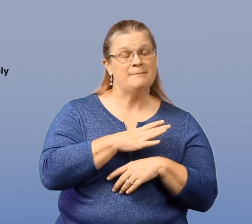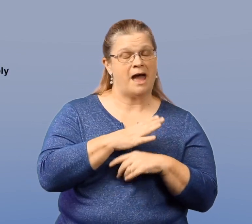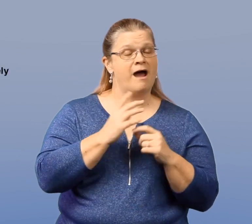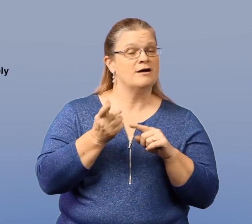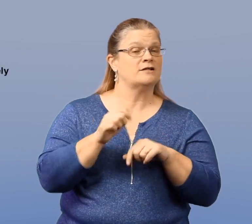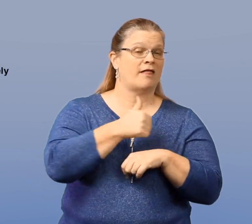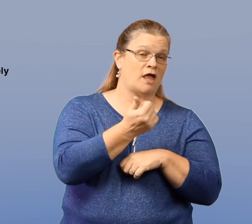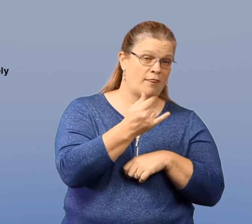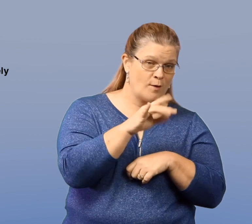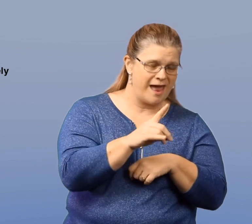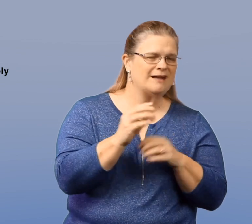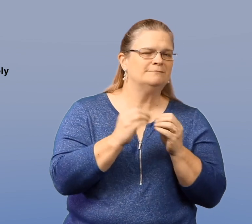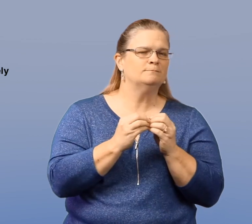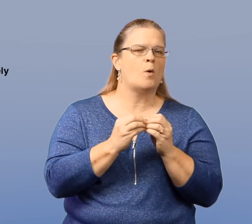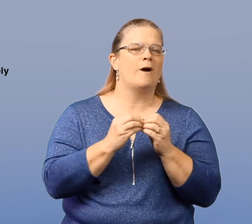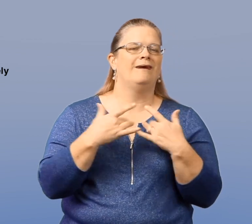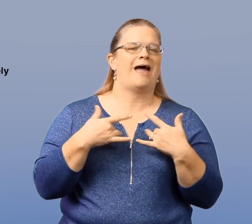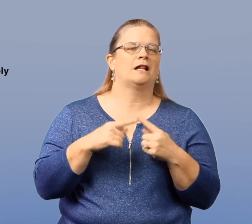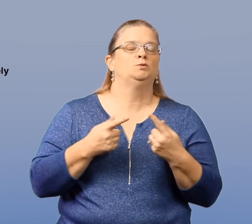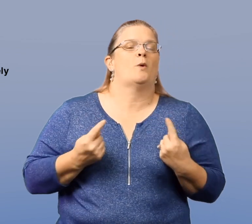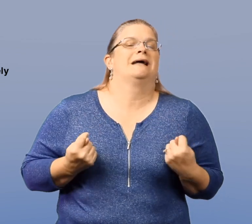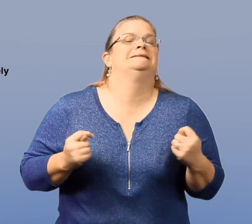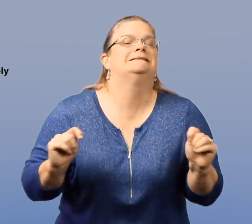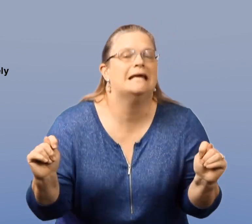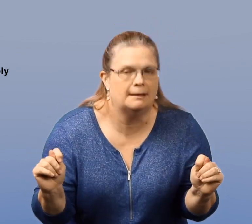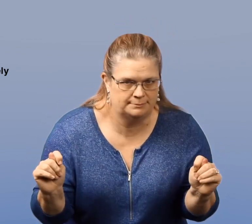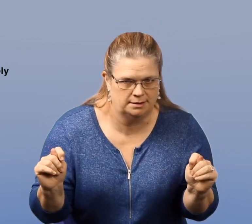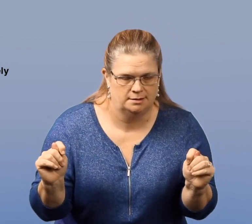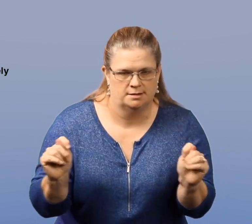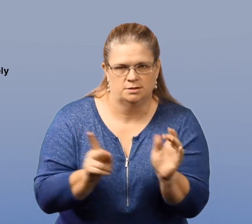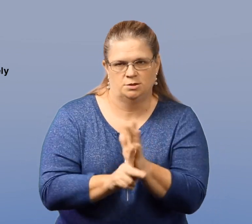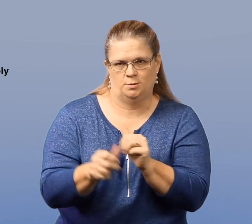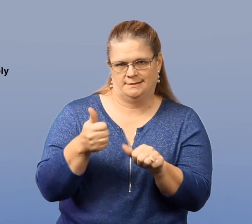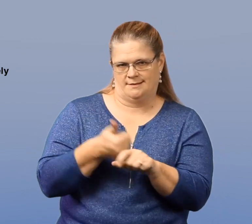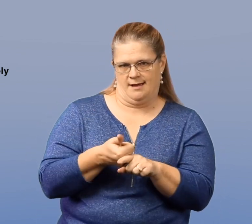Females on the other hand are more likely to attempt suicide.